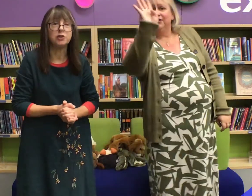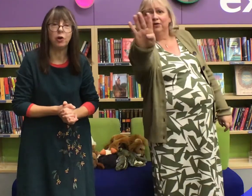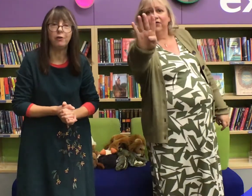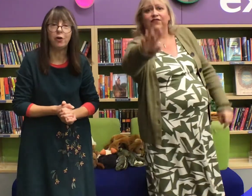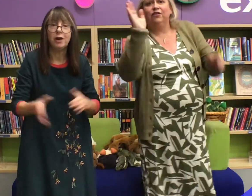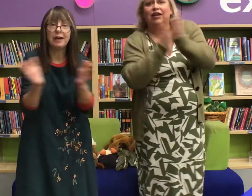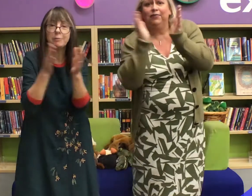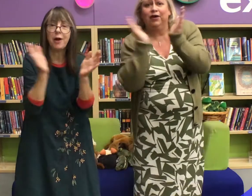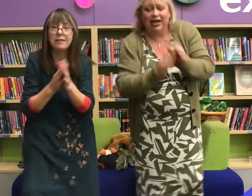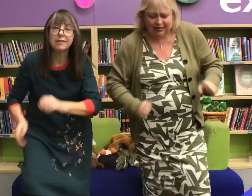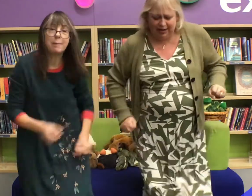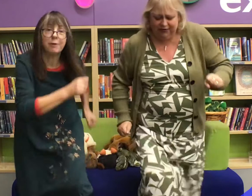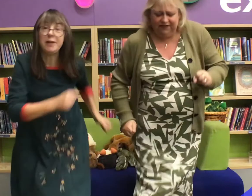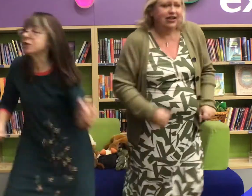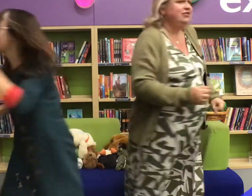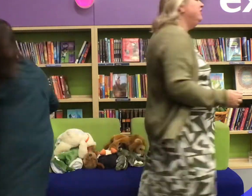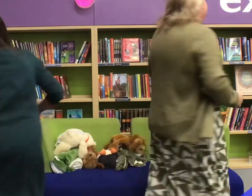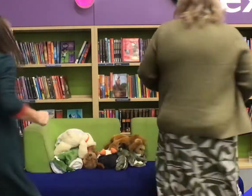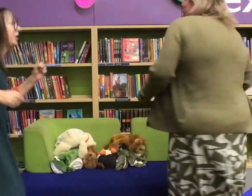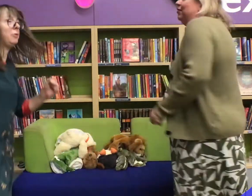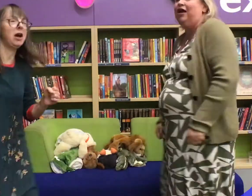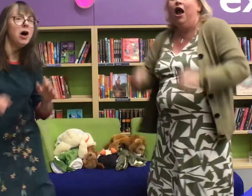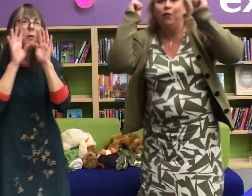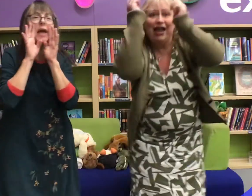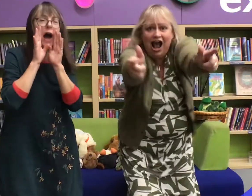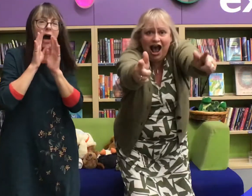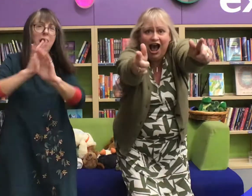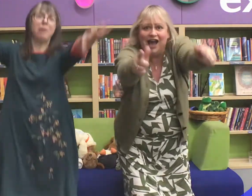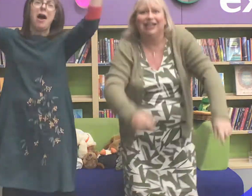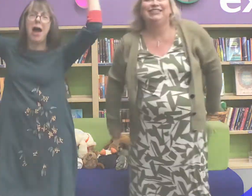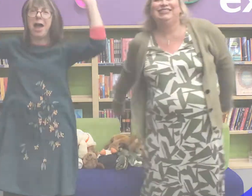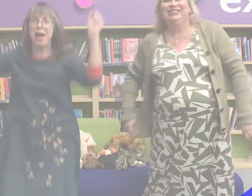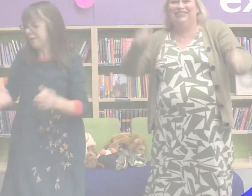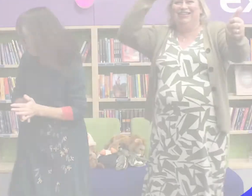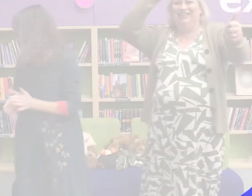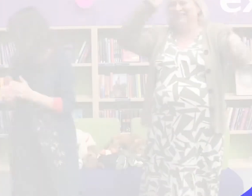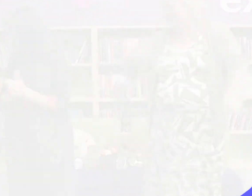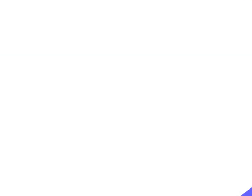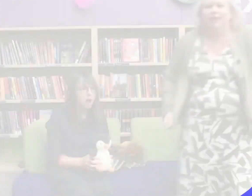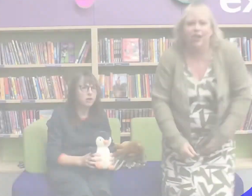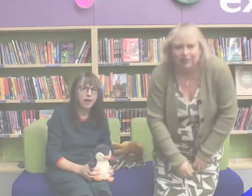it do all four clap your hands, stamp your feet, turn around, shout we are, we are!